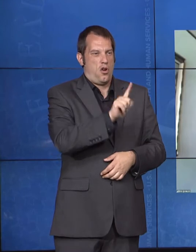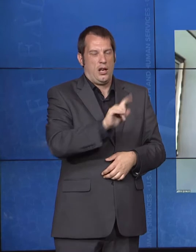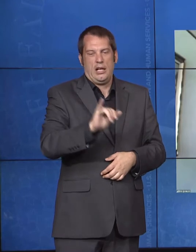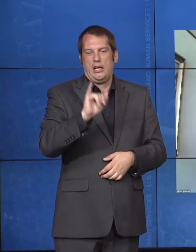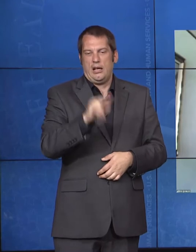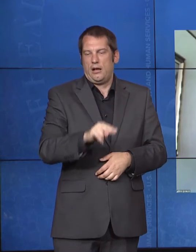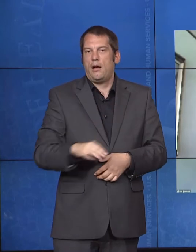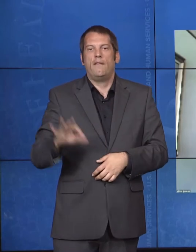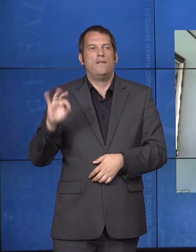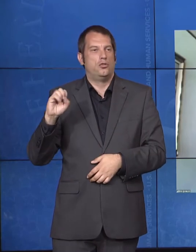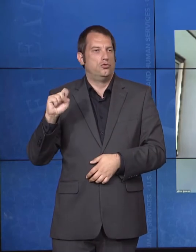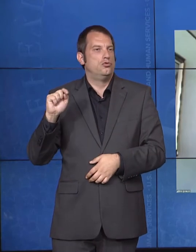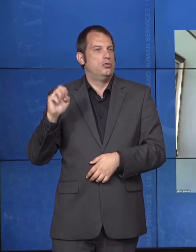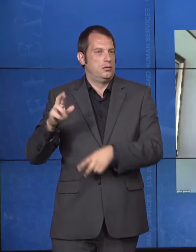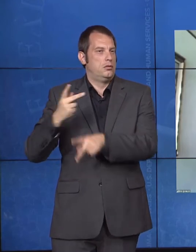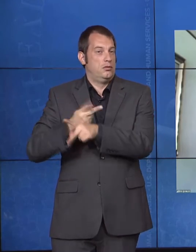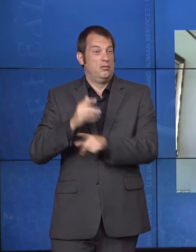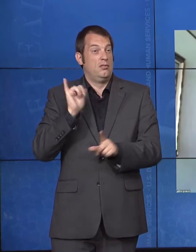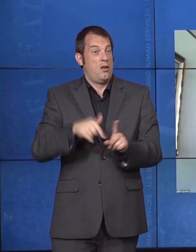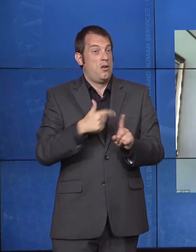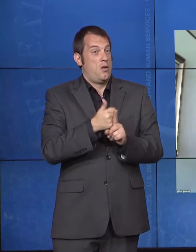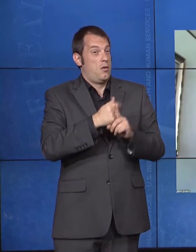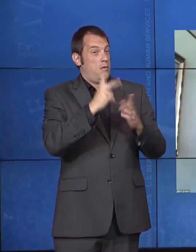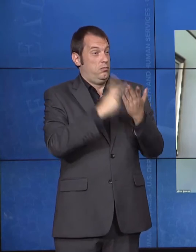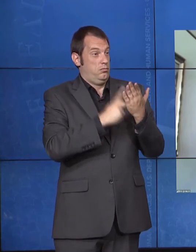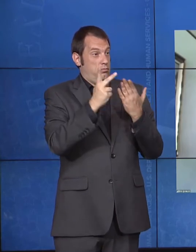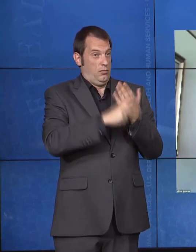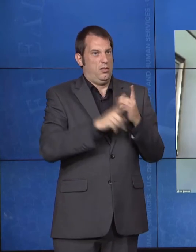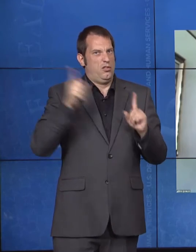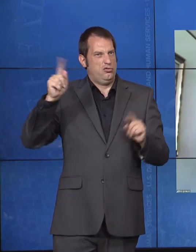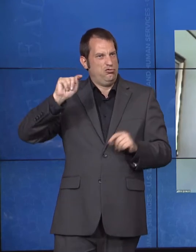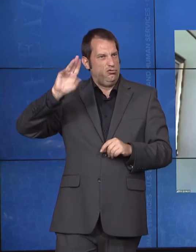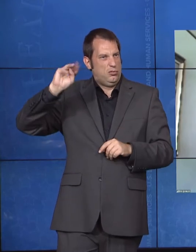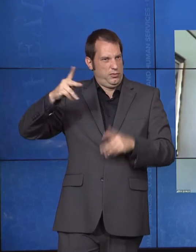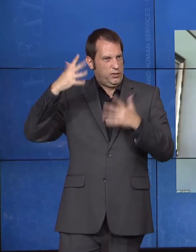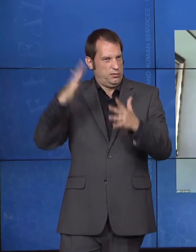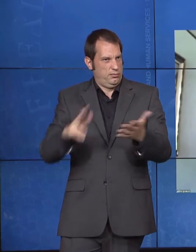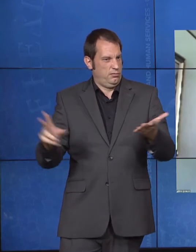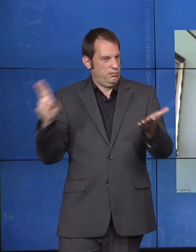our child welfare system, which includes this all-in challenge. While we are working to